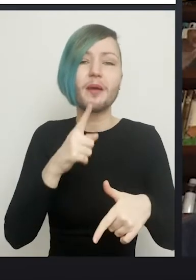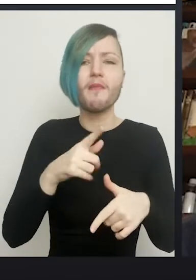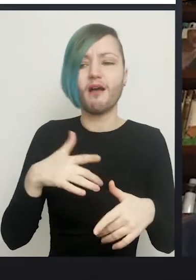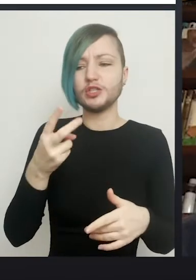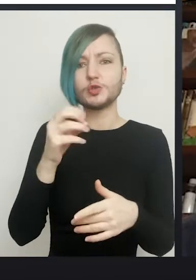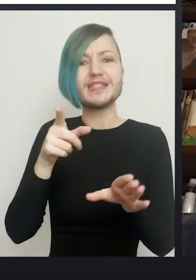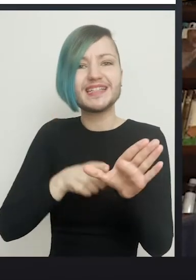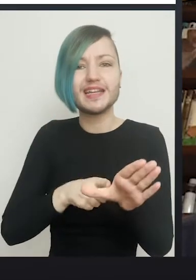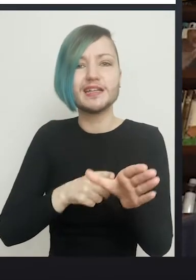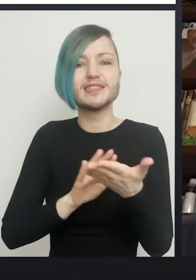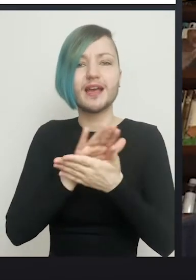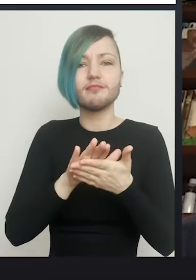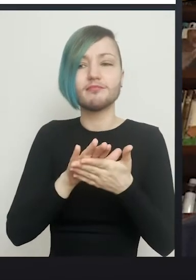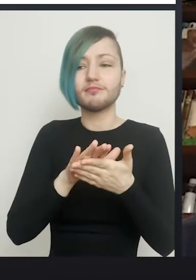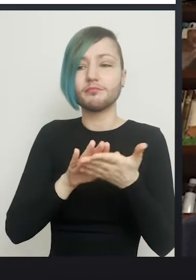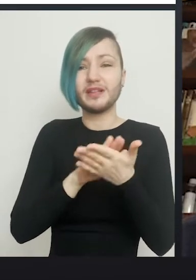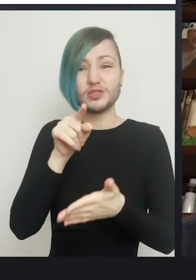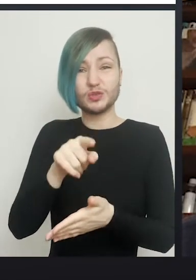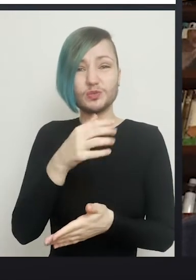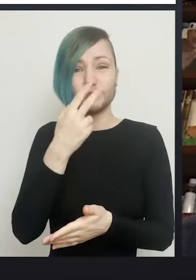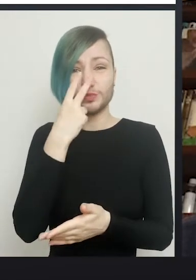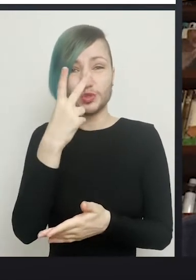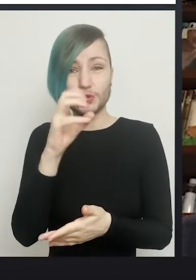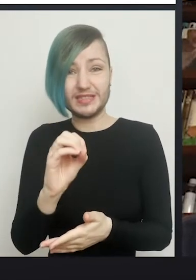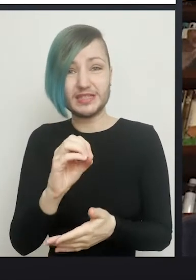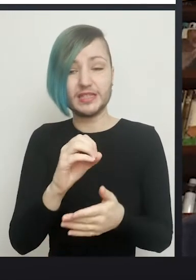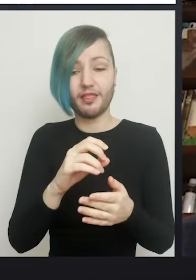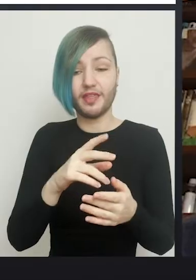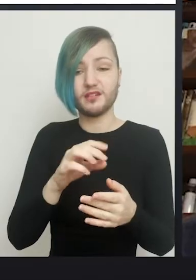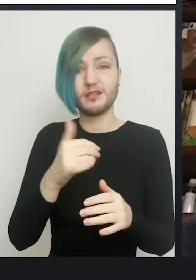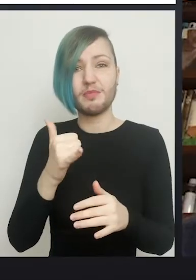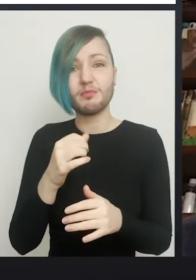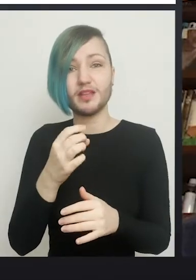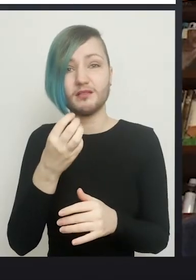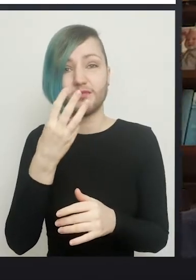you'll be on your third or fourth bowel vagina by the time you get to 70 or 80.